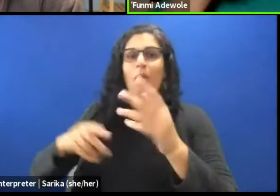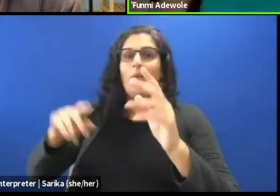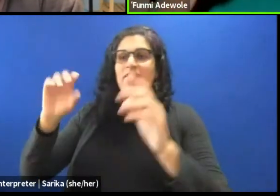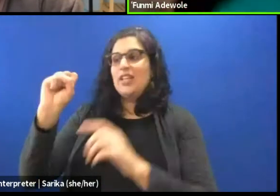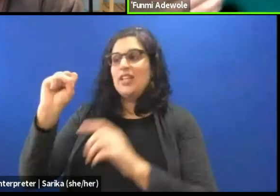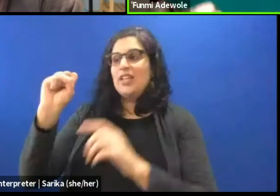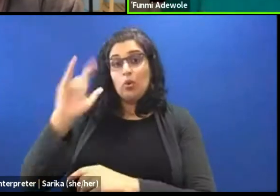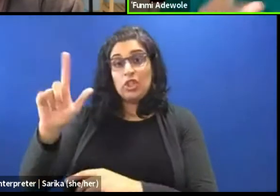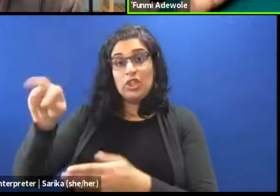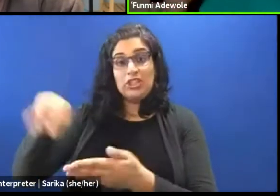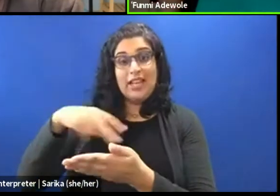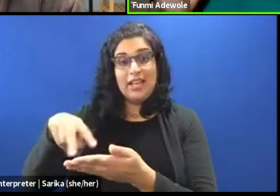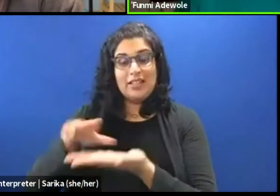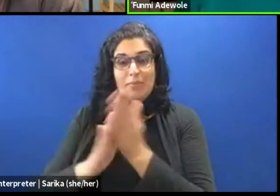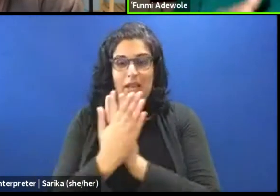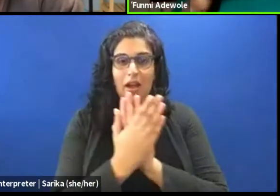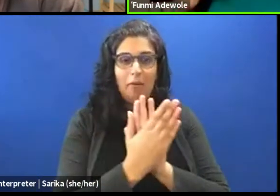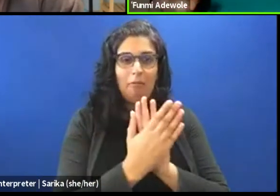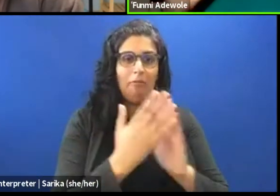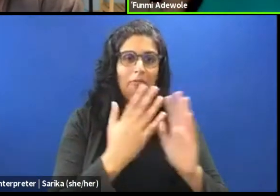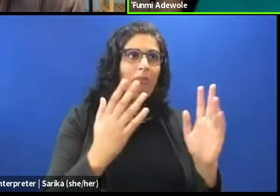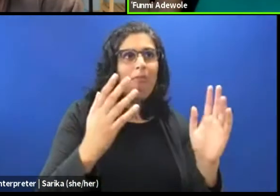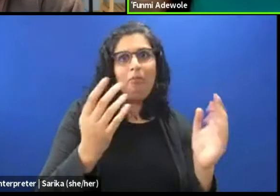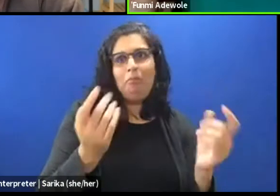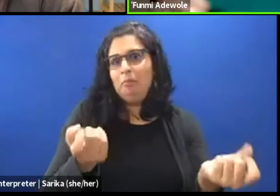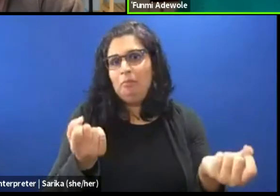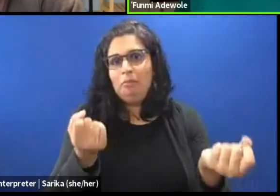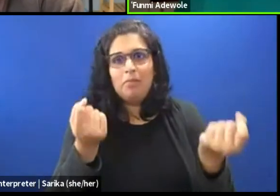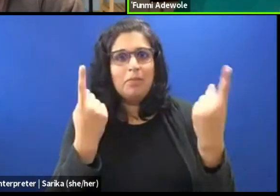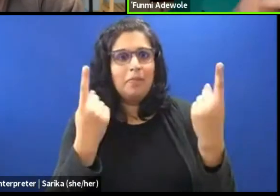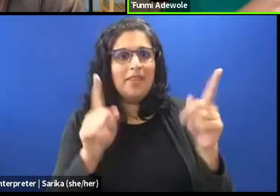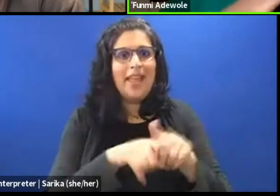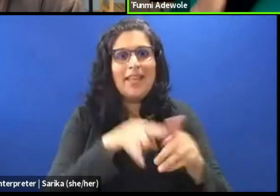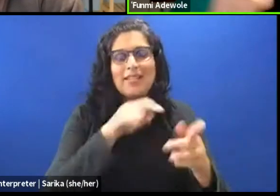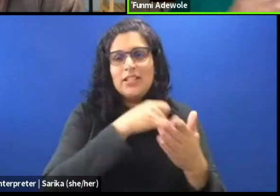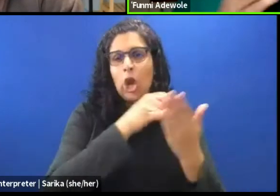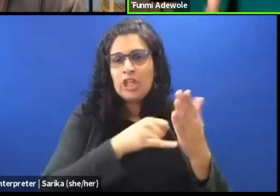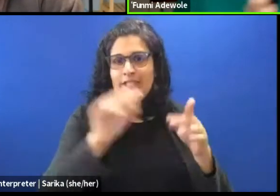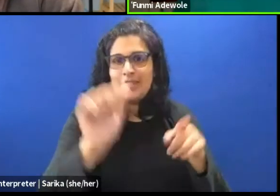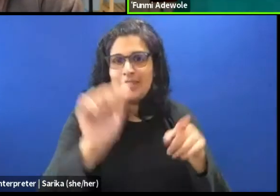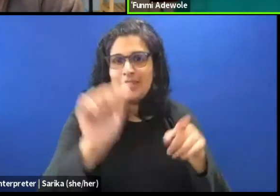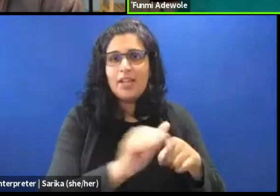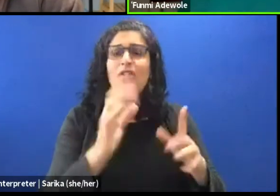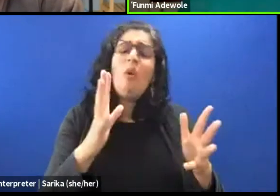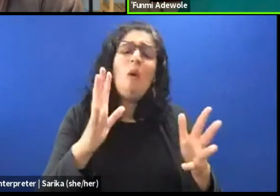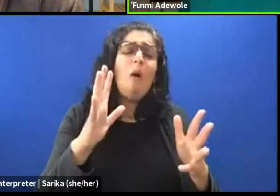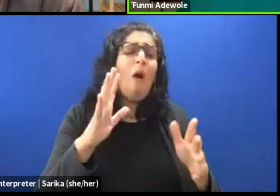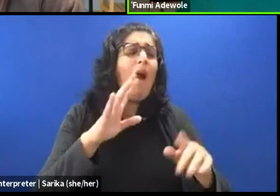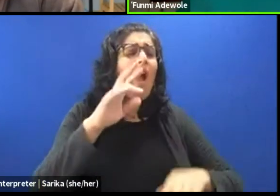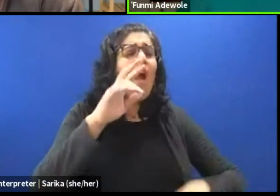into something which was legible, as an artistic practice. So all these modes of translation.